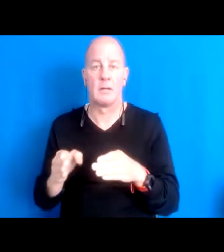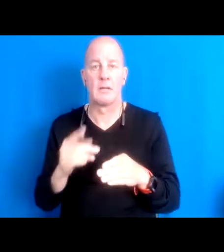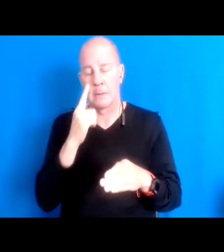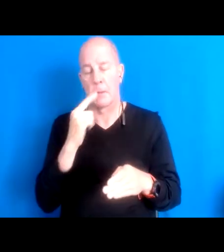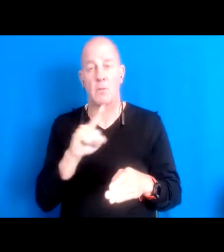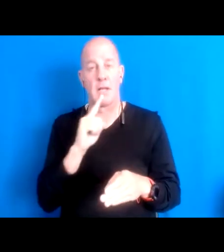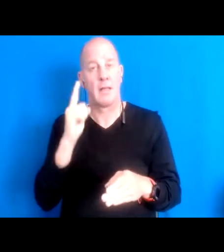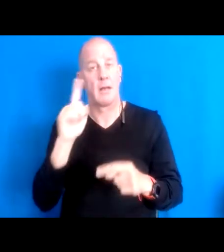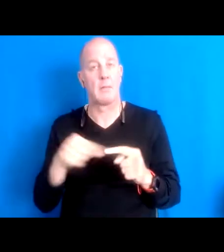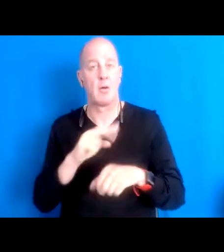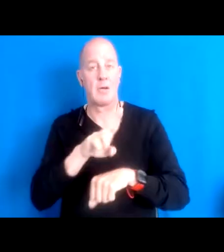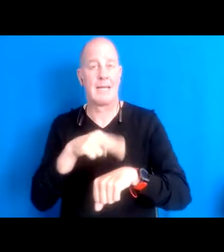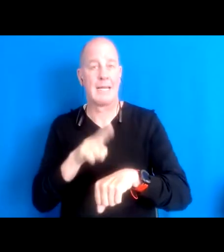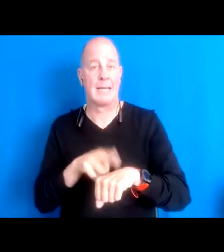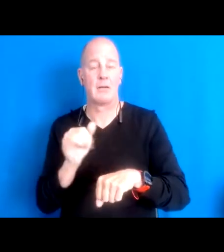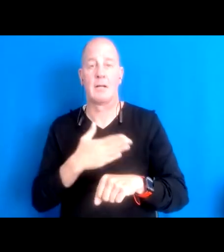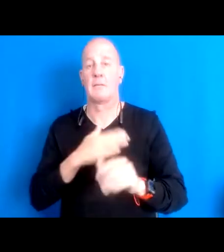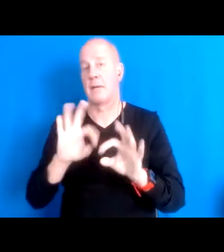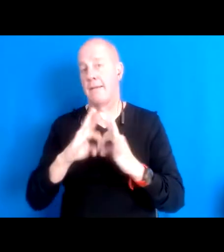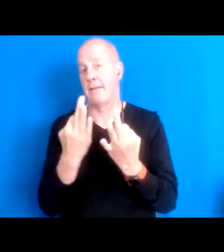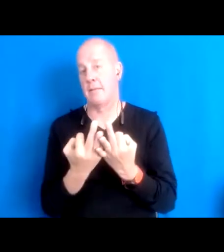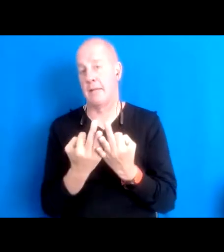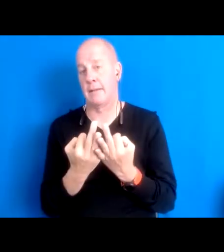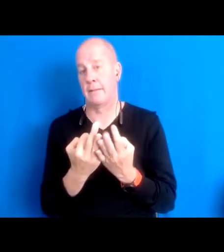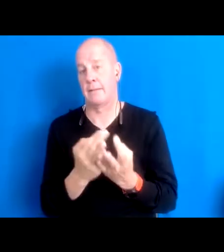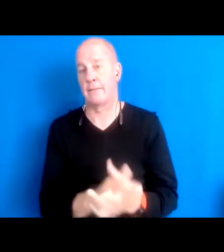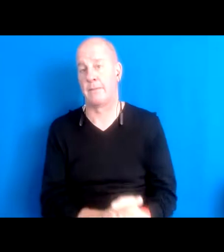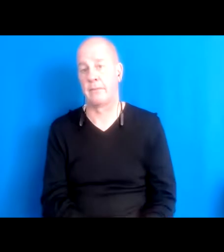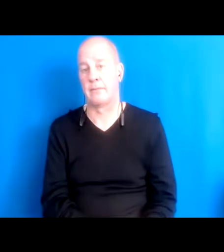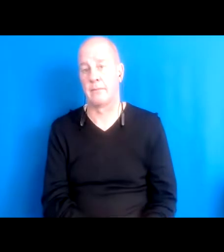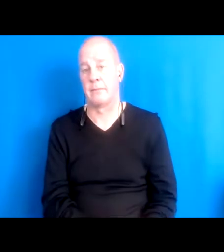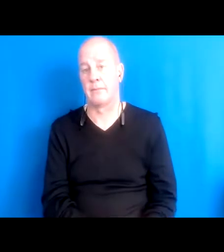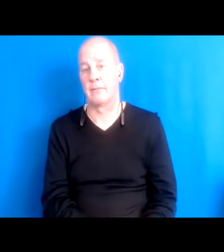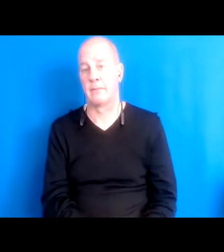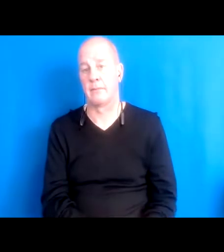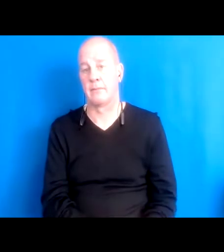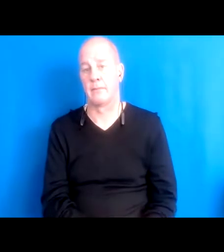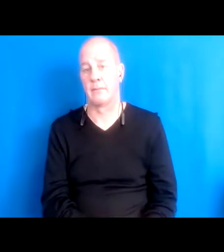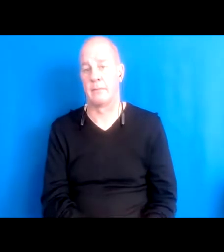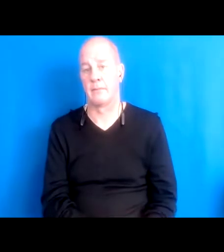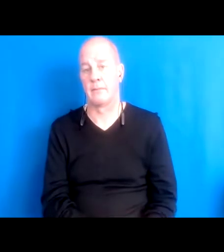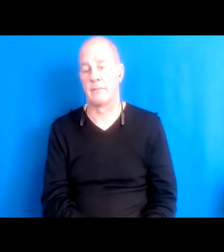as Kim, which is I think a heuristic or way of thinking that my ancestors used to have,